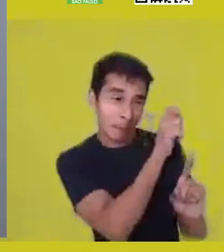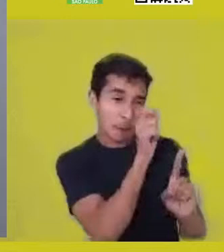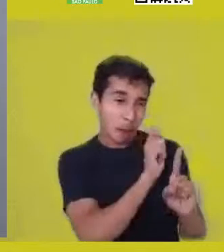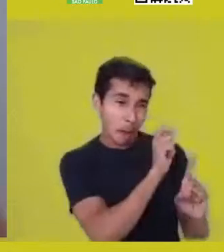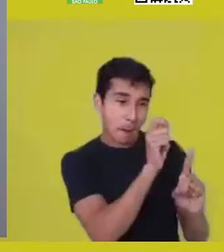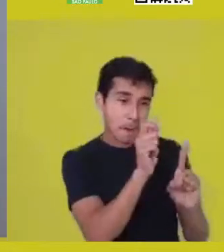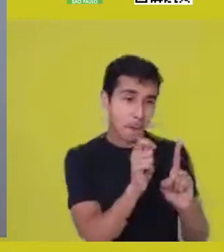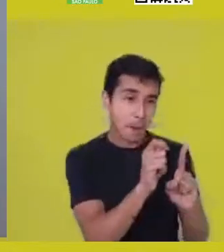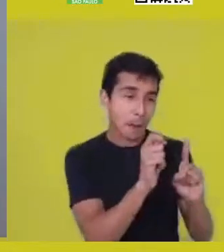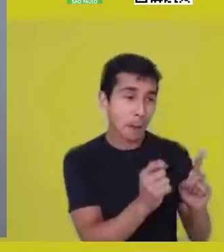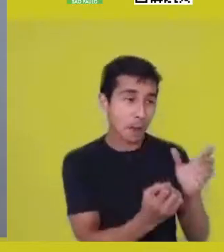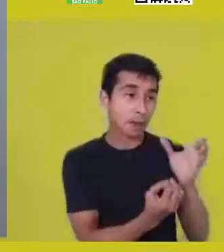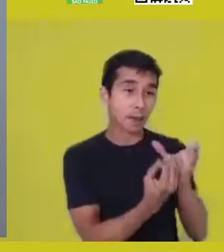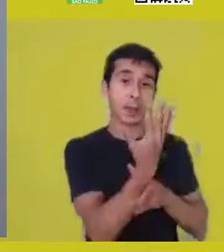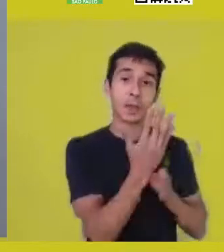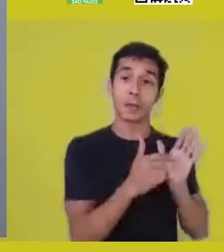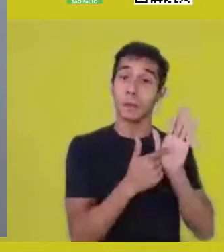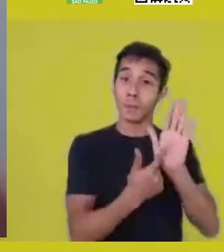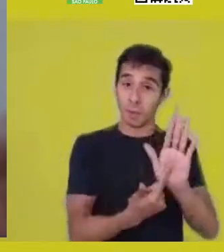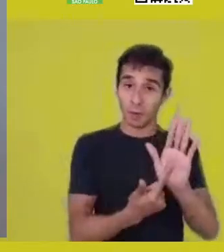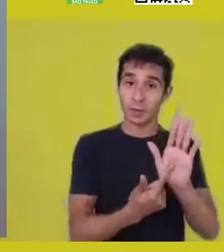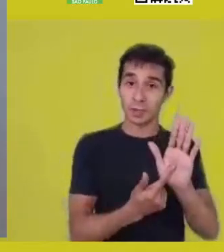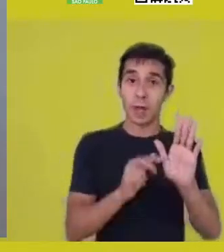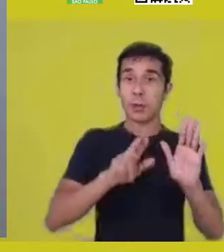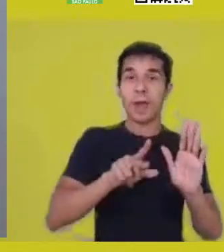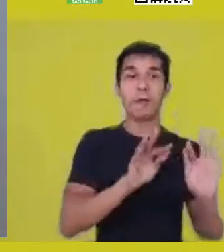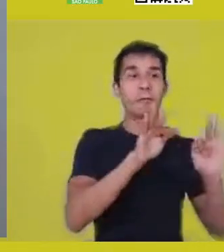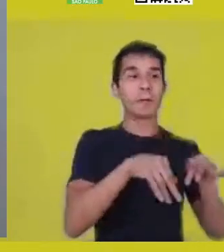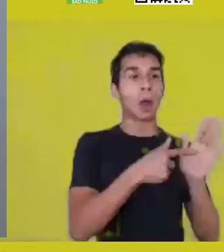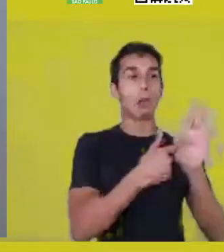Not from that sculpting result. From that sculpting action.